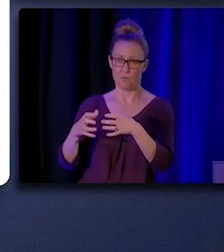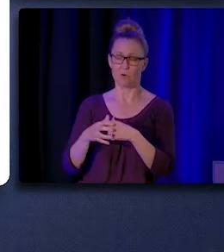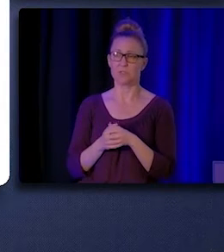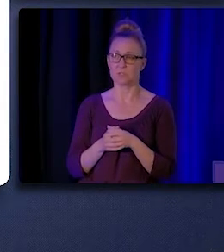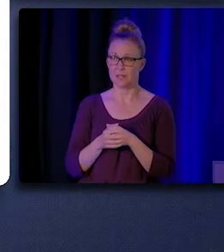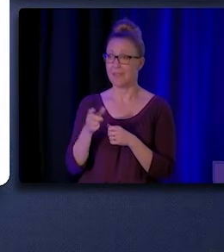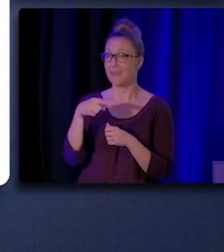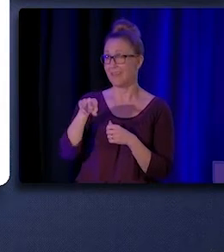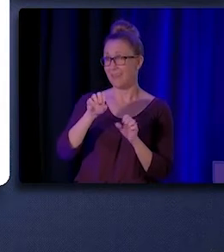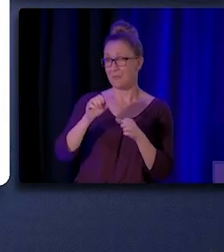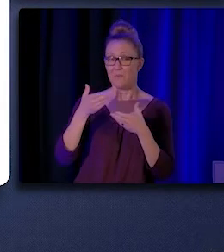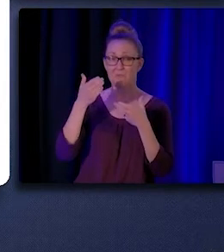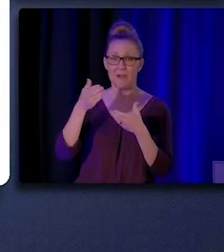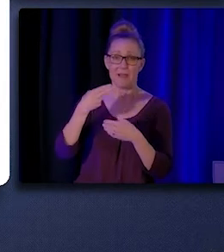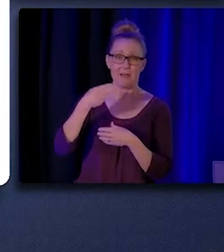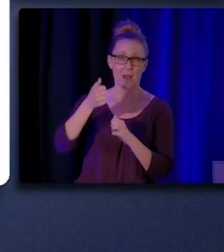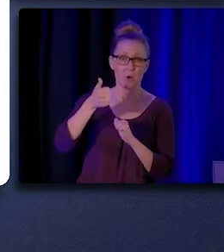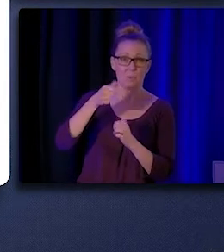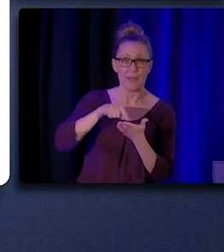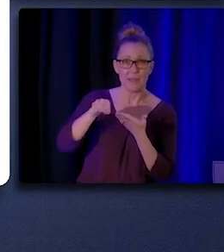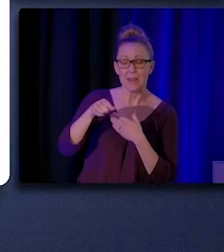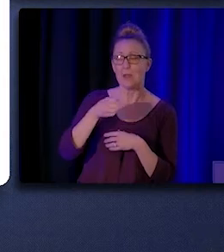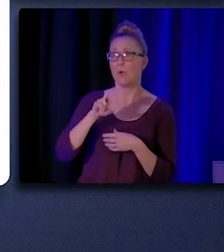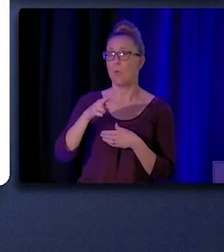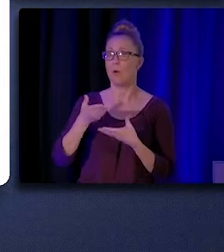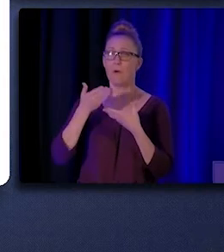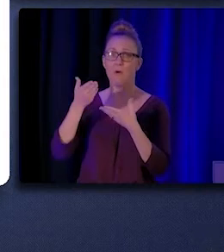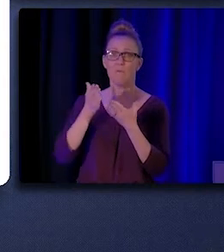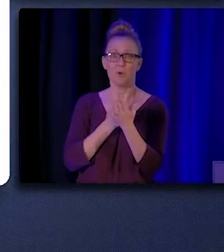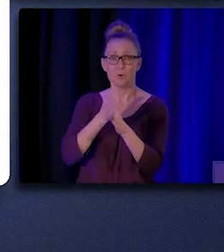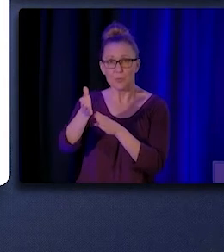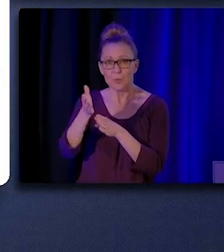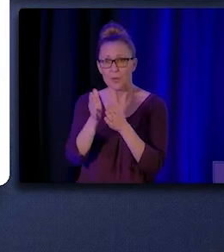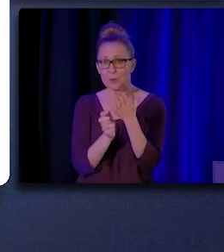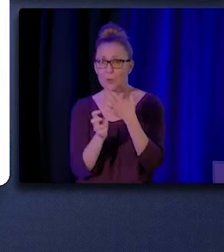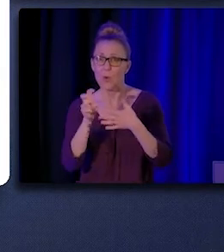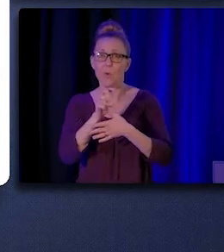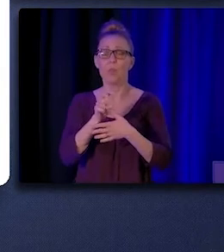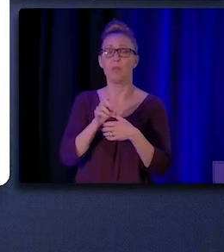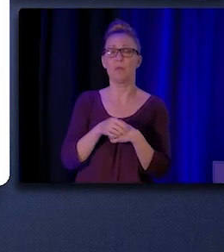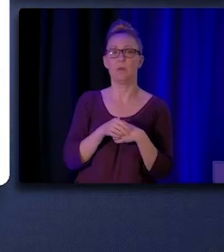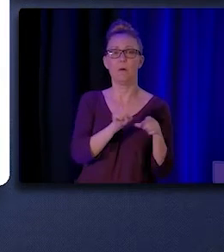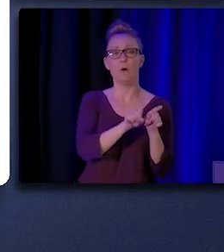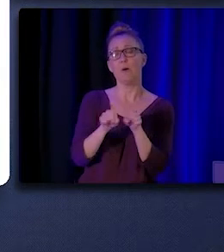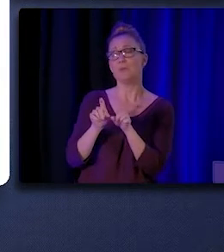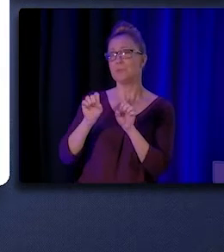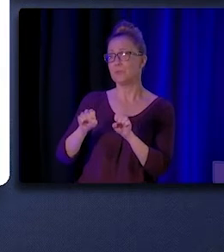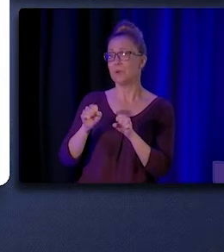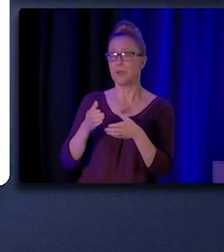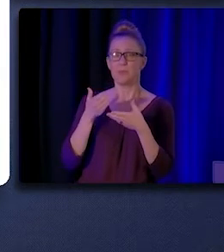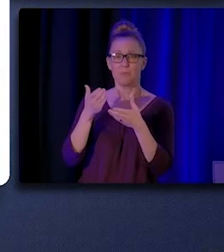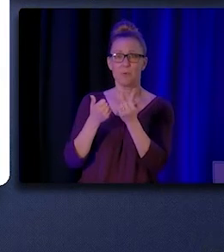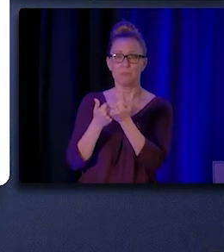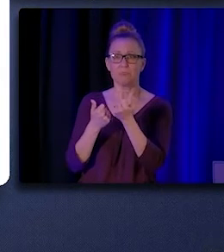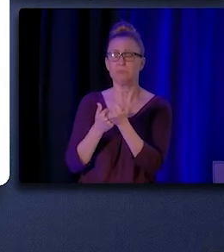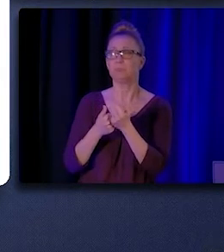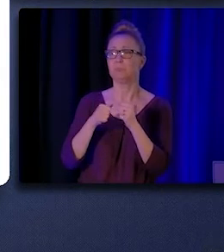They can provide higher wages or offer career growth opportunities. They can also incorporate sustainable funding practices into the role,